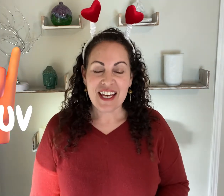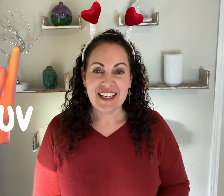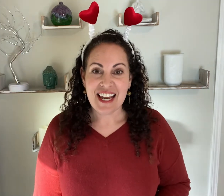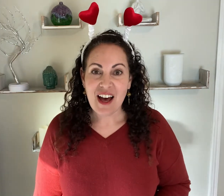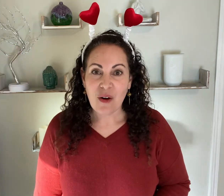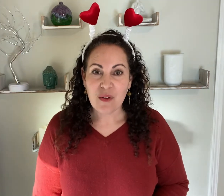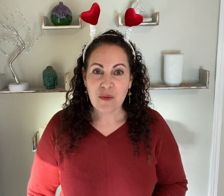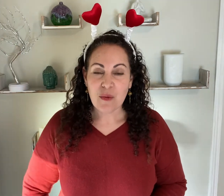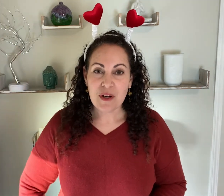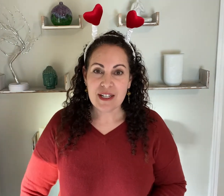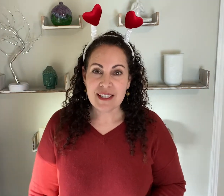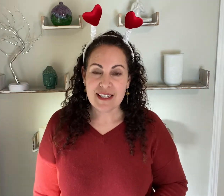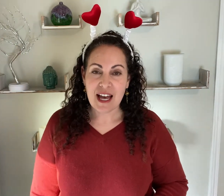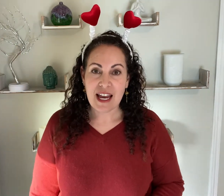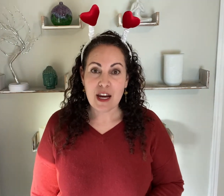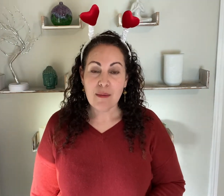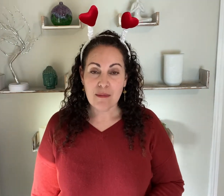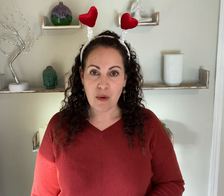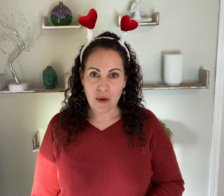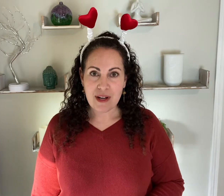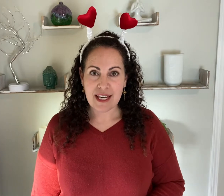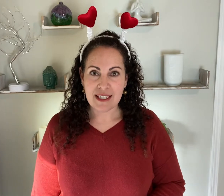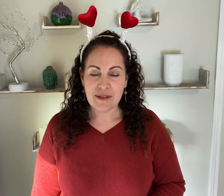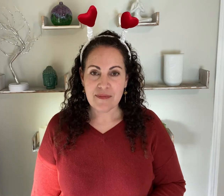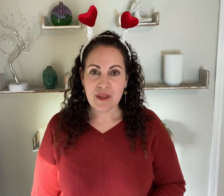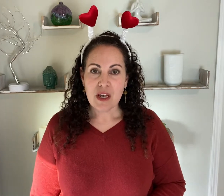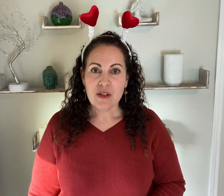Okay now we're going to sign morning.